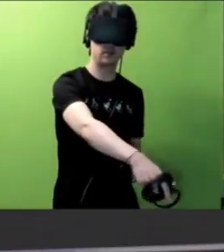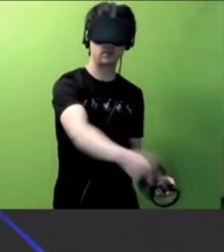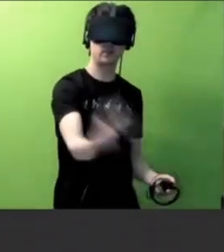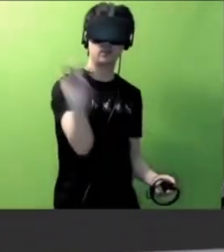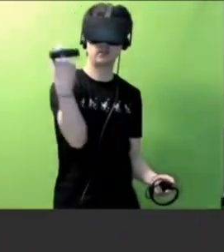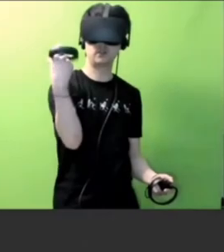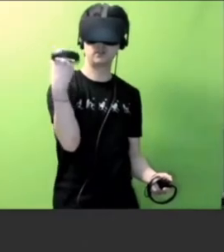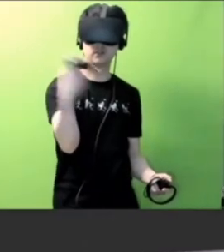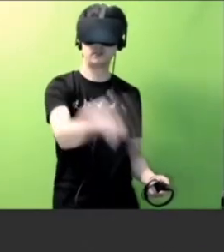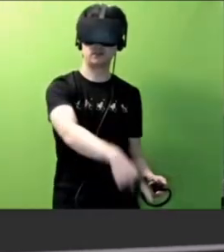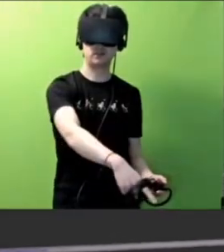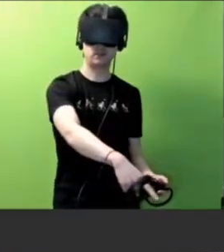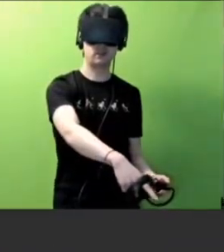Come here